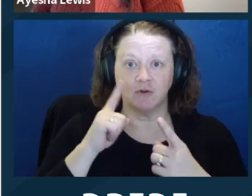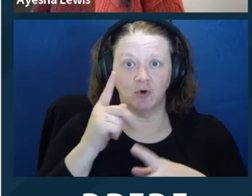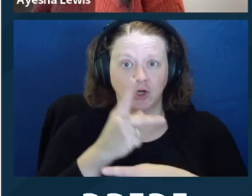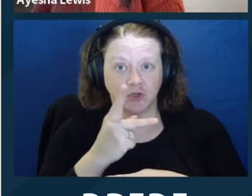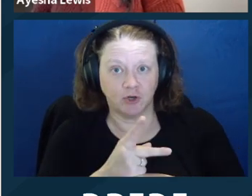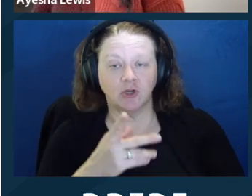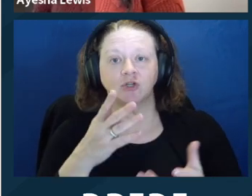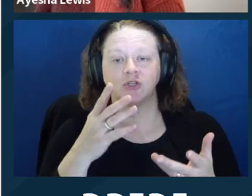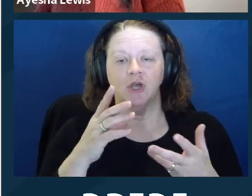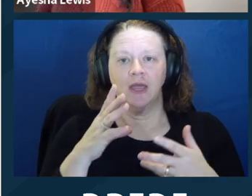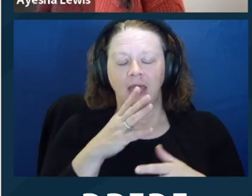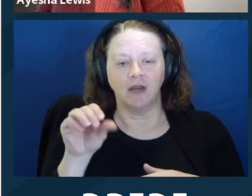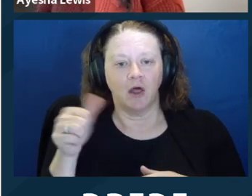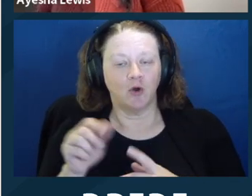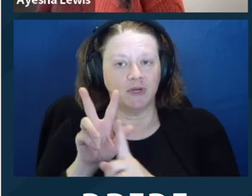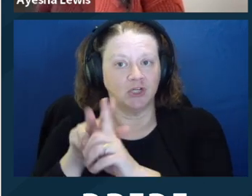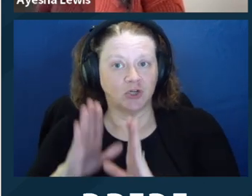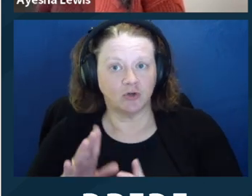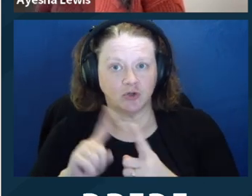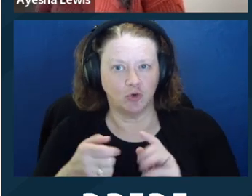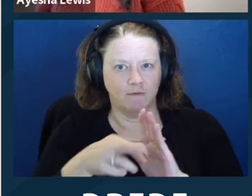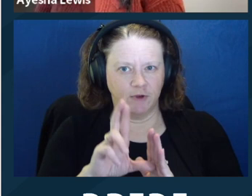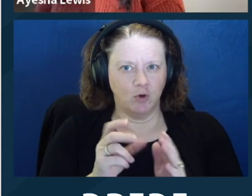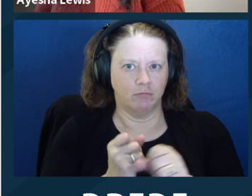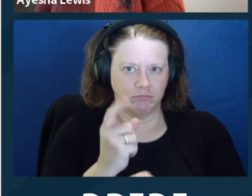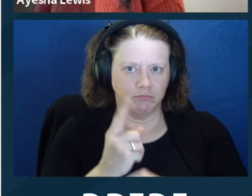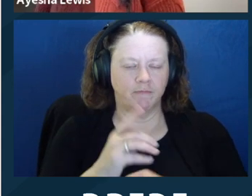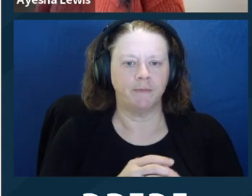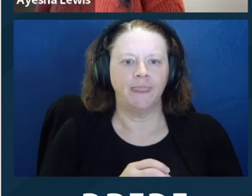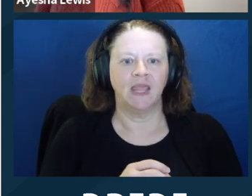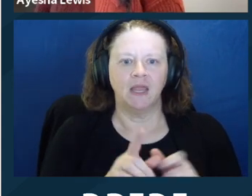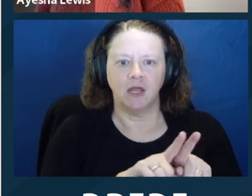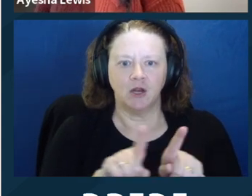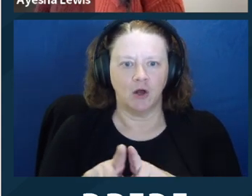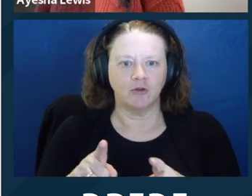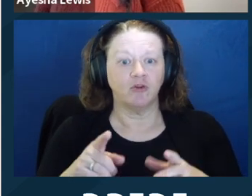and termination and allowing for uncontested terminations. It requires conservators to